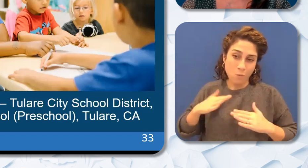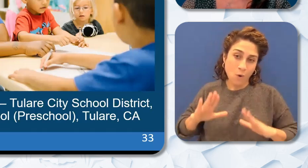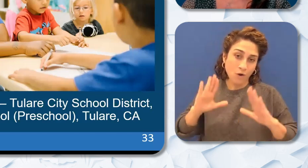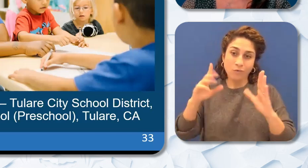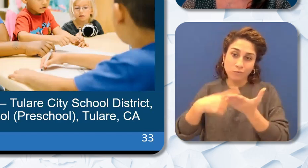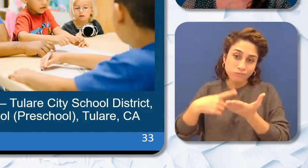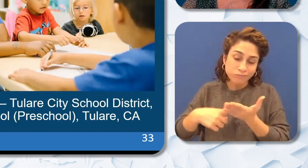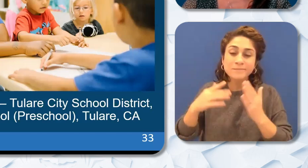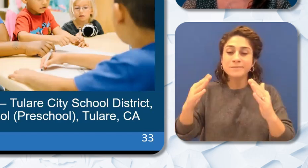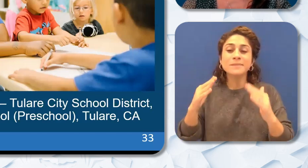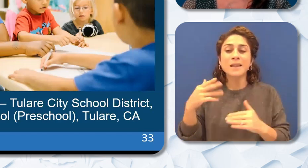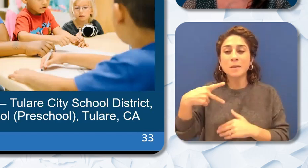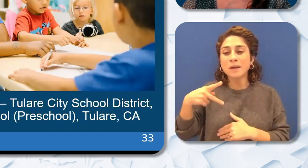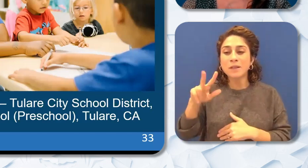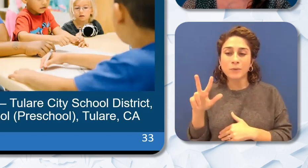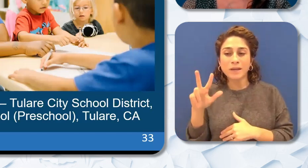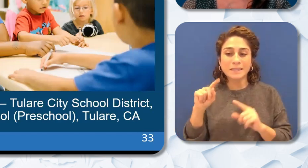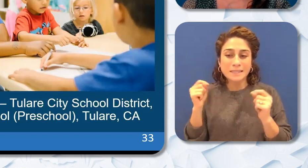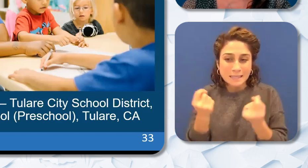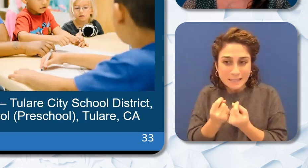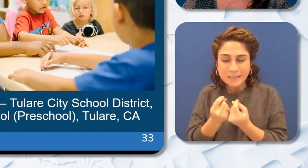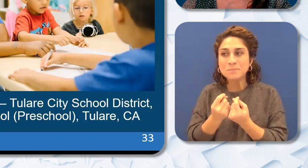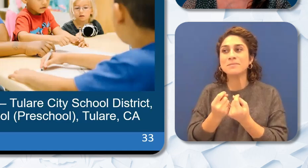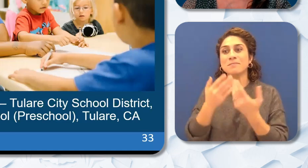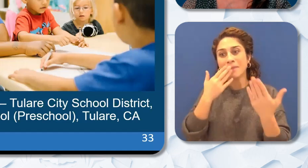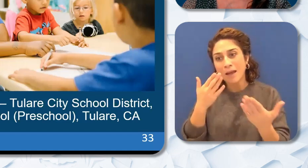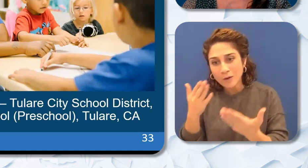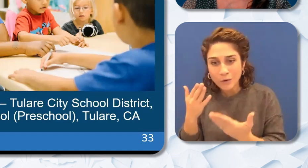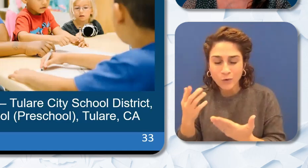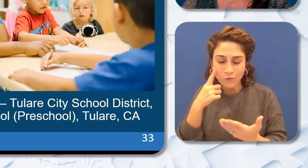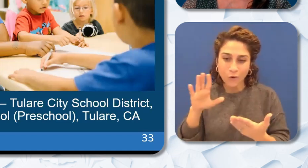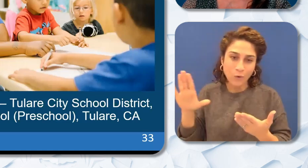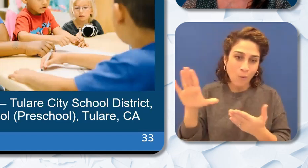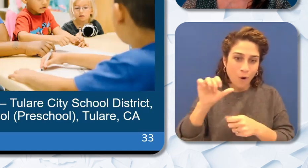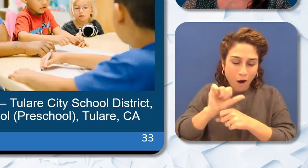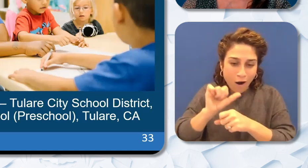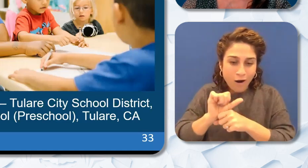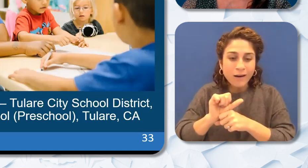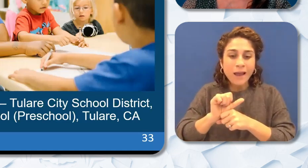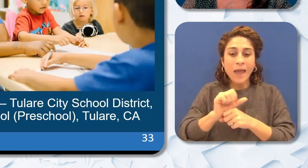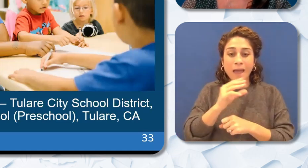Sterling Steve Steve and Teresa thank you for what you did and TSD and our ASL team.